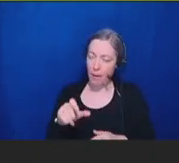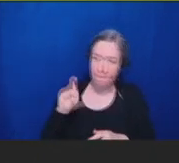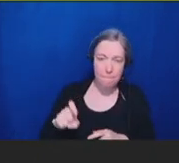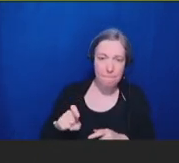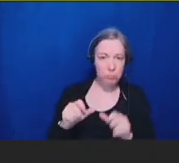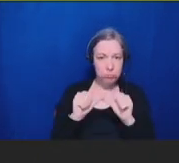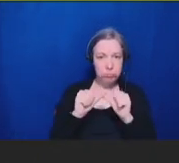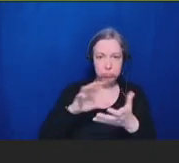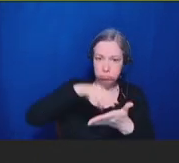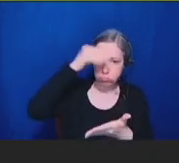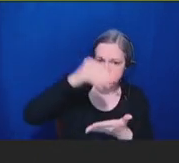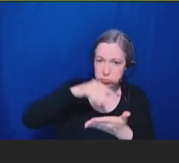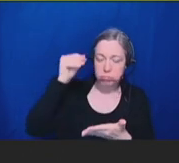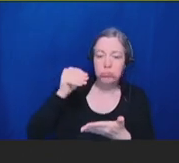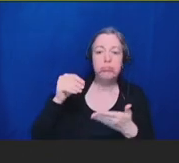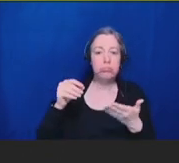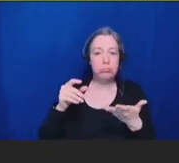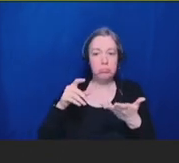to minimize risk to prevent errors.